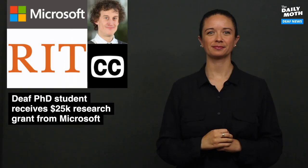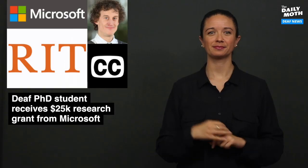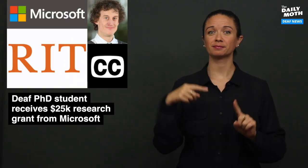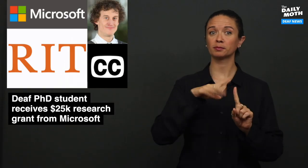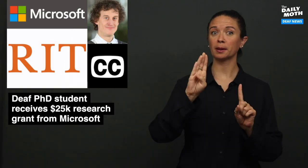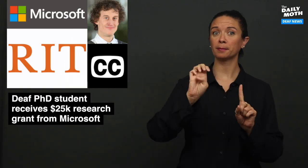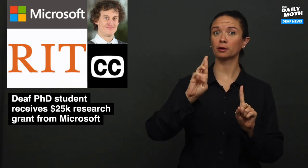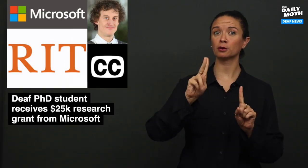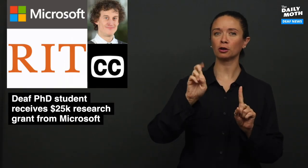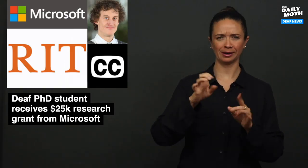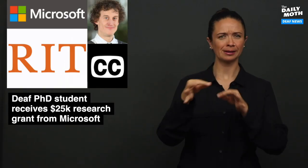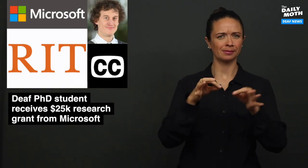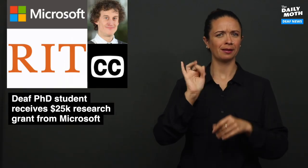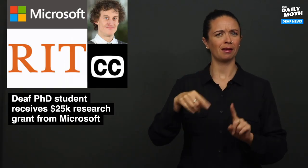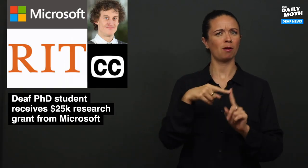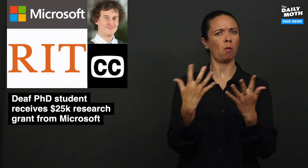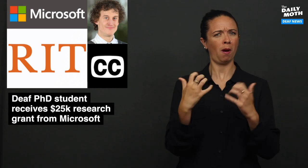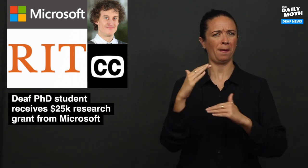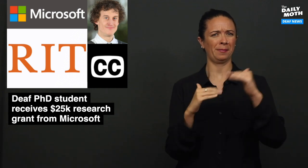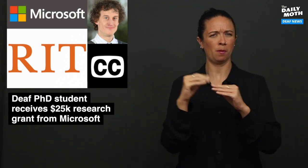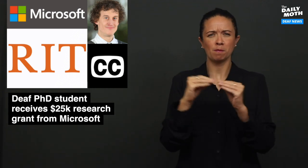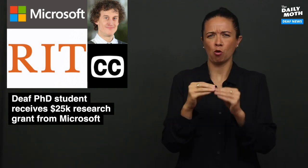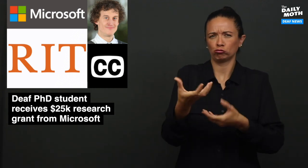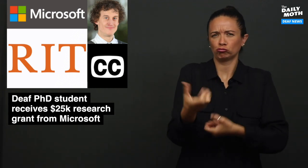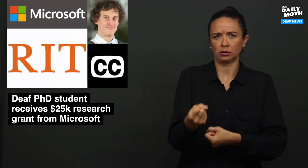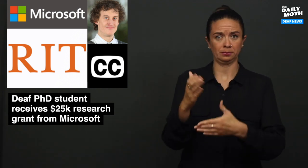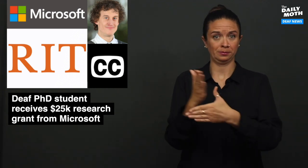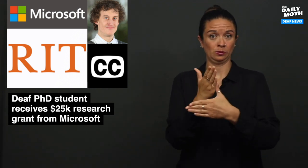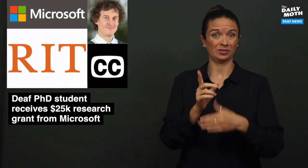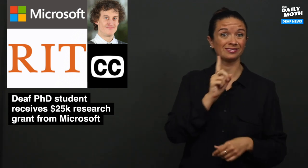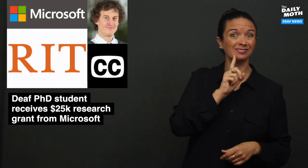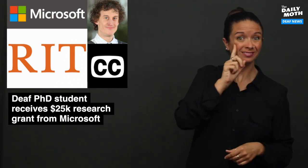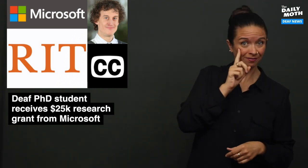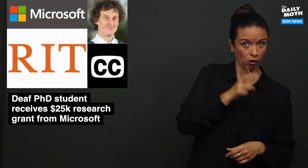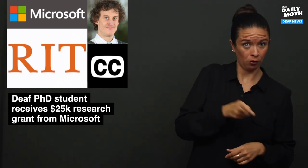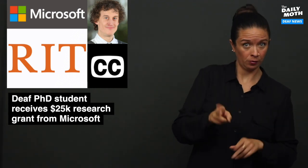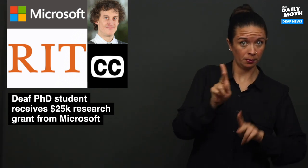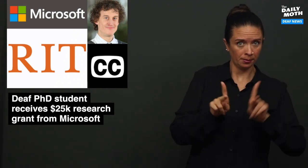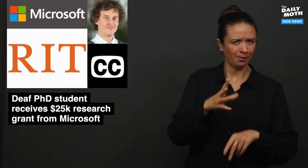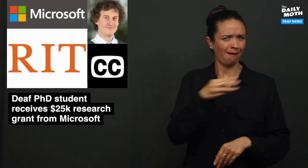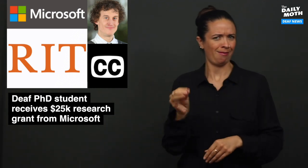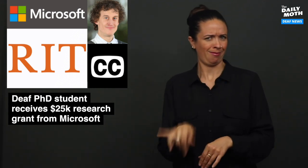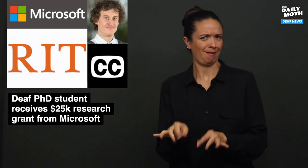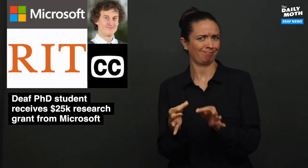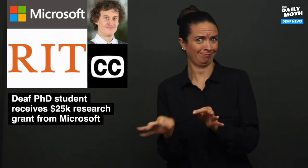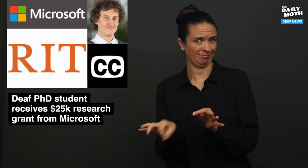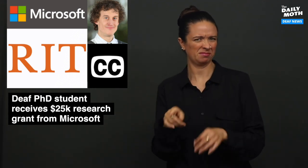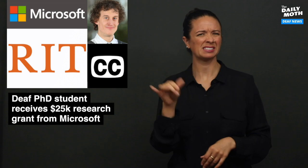Berke explained that he wants to also build more trust between deaf and hard of hearing people and the captioning tool just